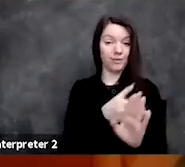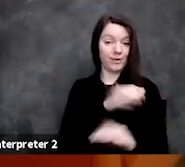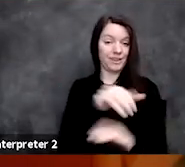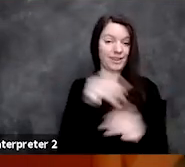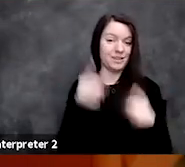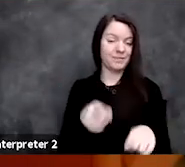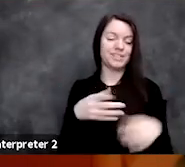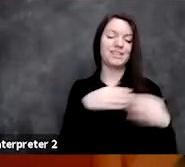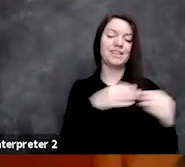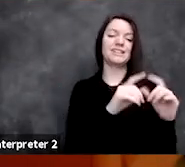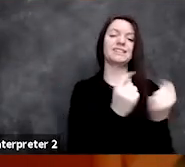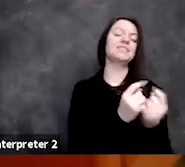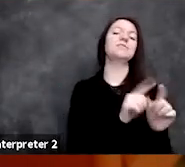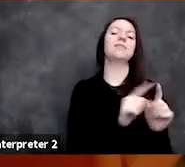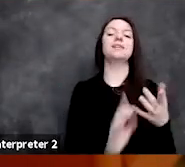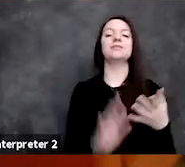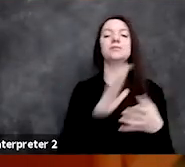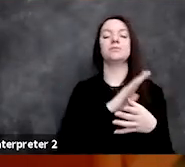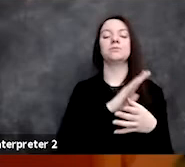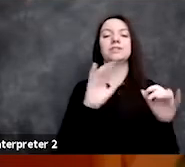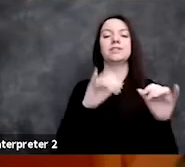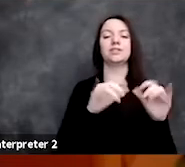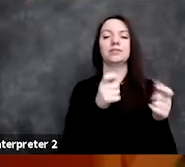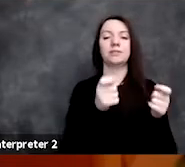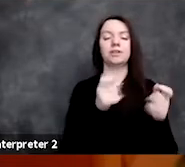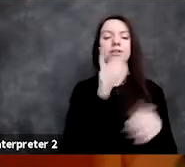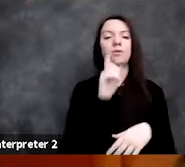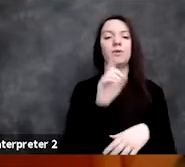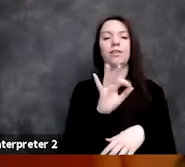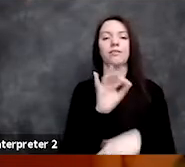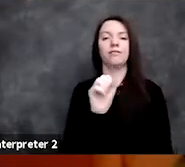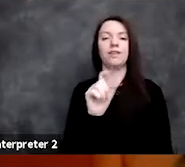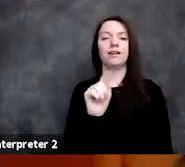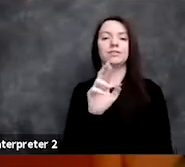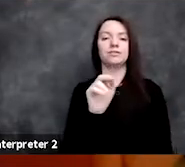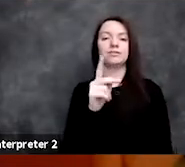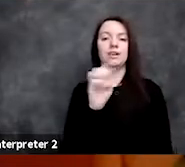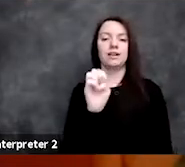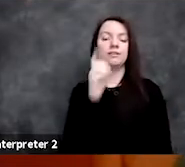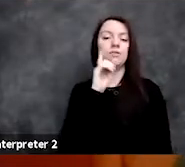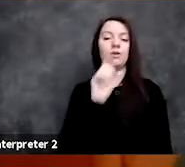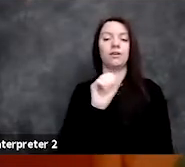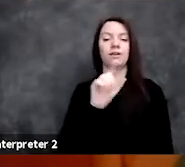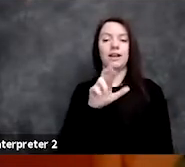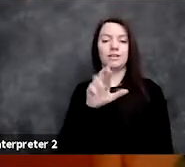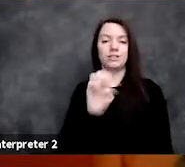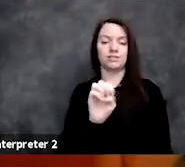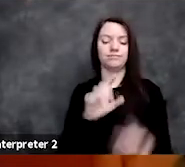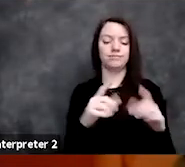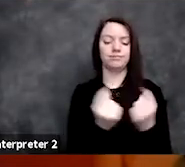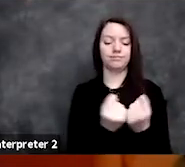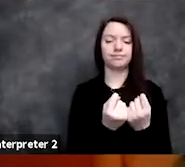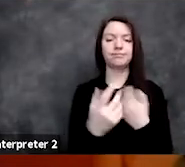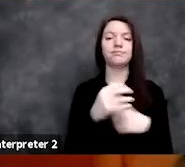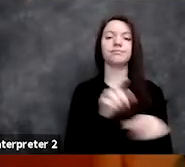as a Principal Engineering Manager for the Fast Track for Azure team at Microsoft, and was Principal Software Engineer